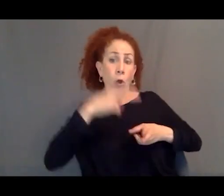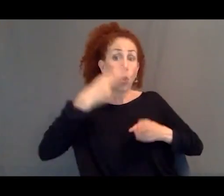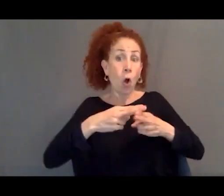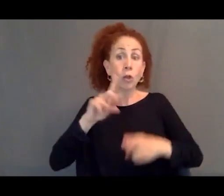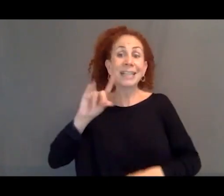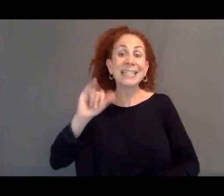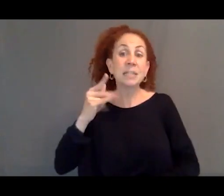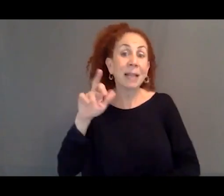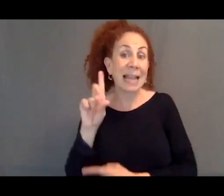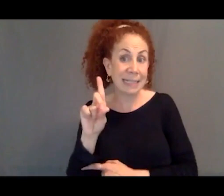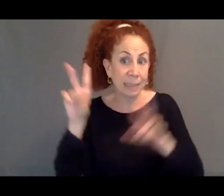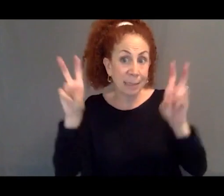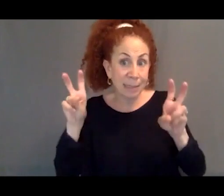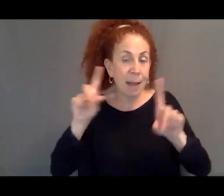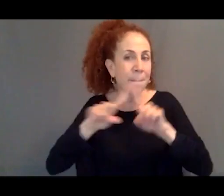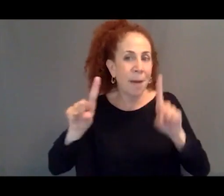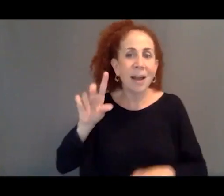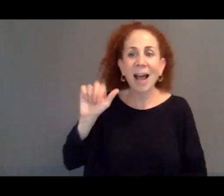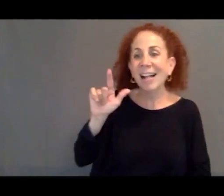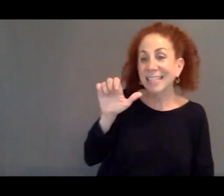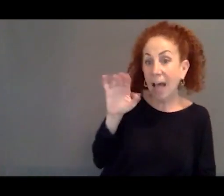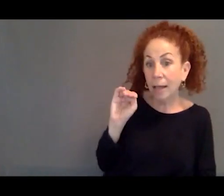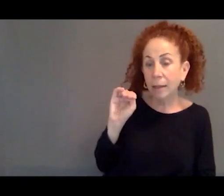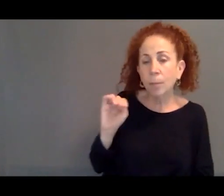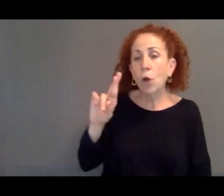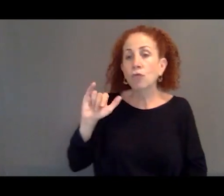but they, again, are neither asylum seekers nor refugees.